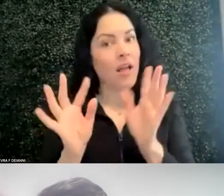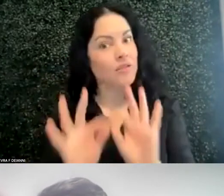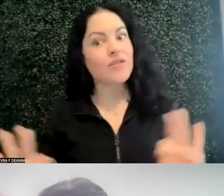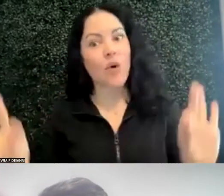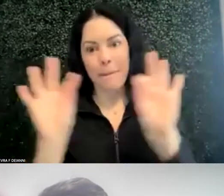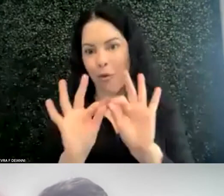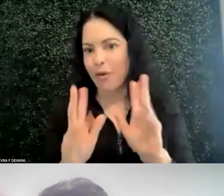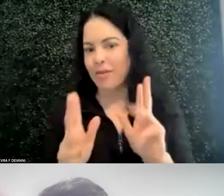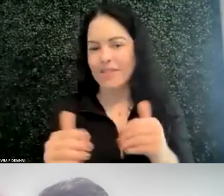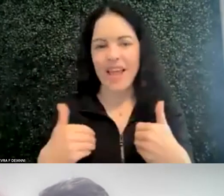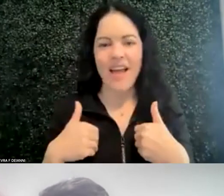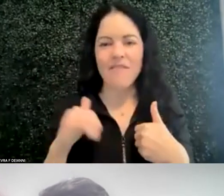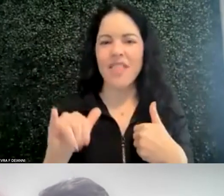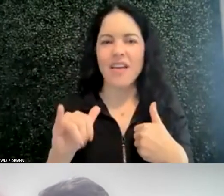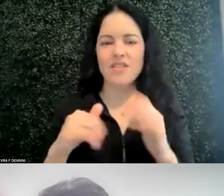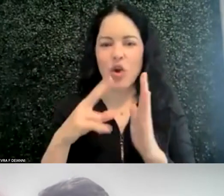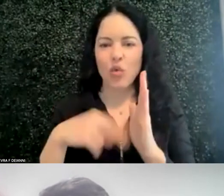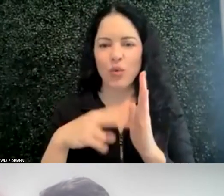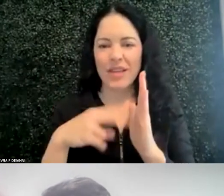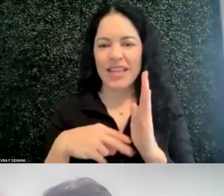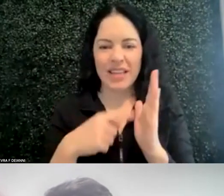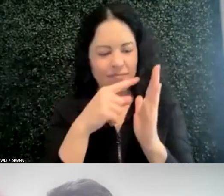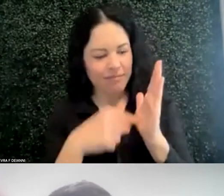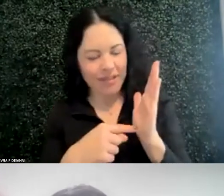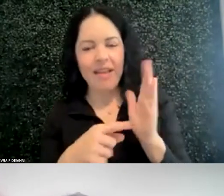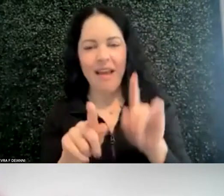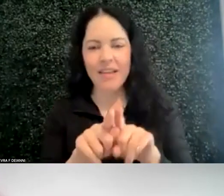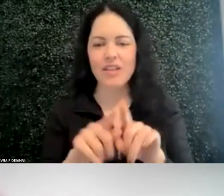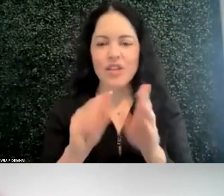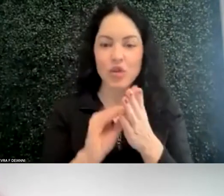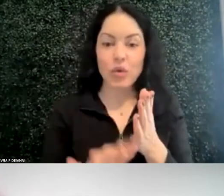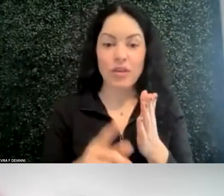a reading as a student to do.